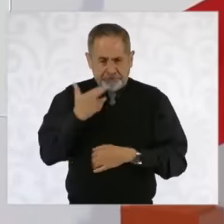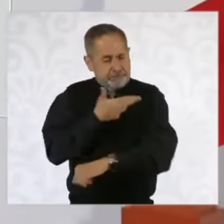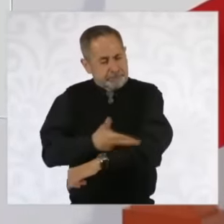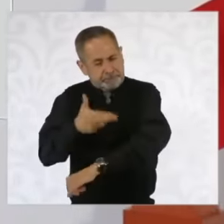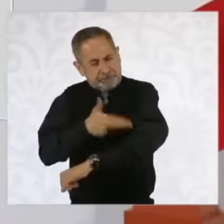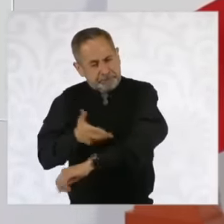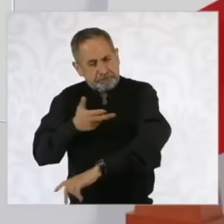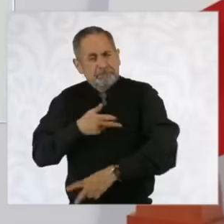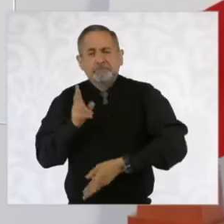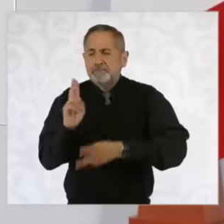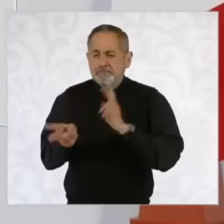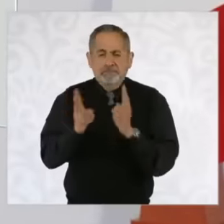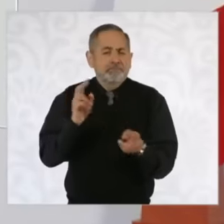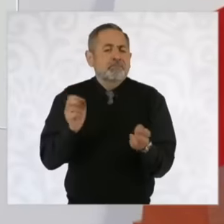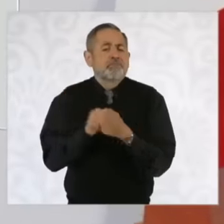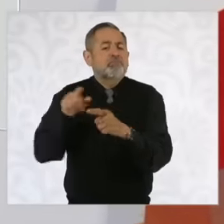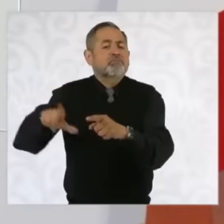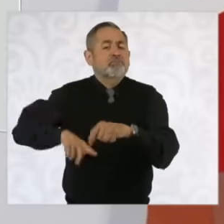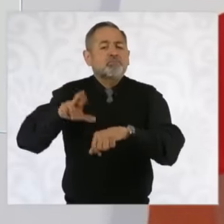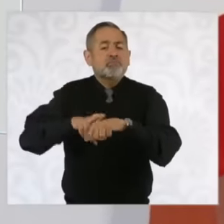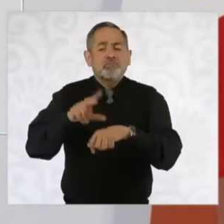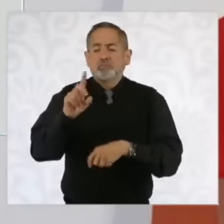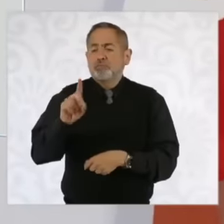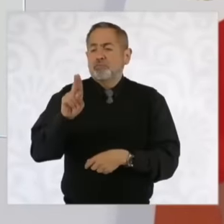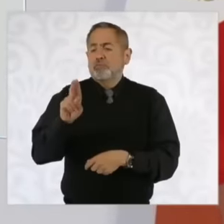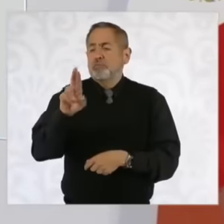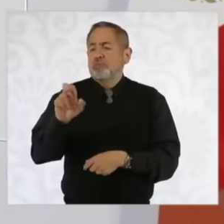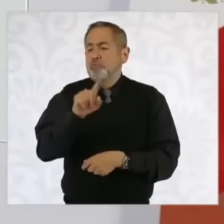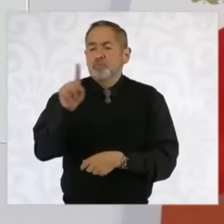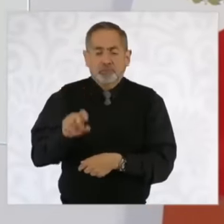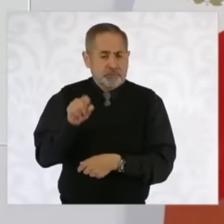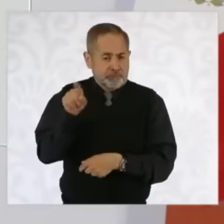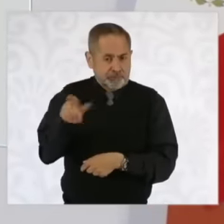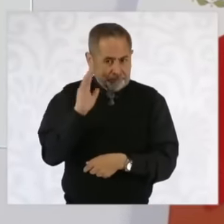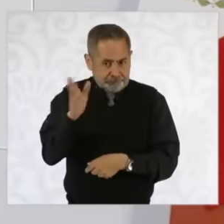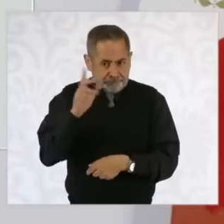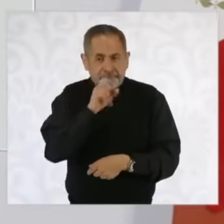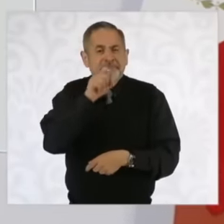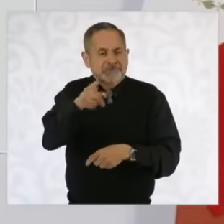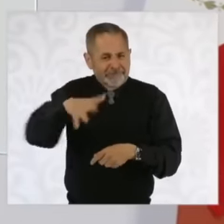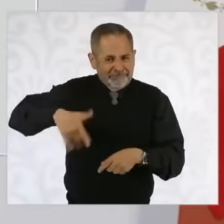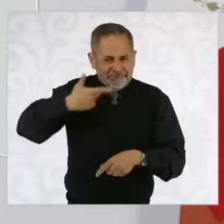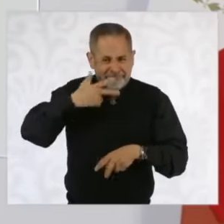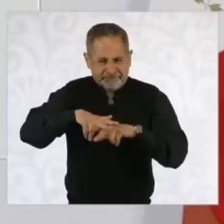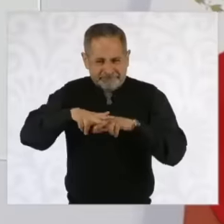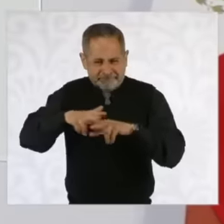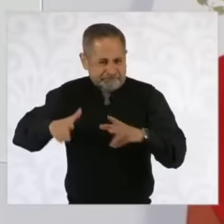with the governor Durazo and among others the railway that you propose there is also a